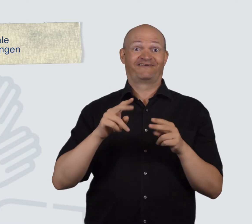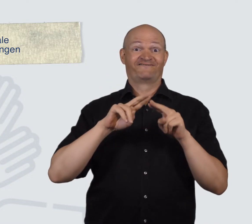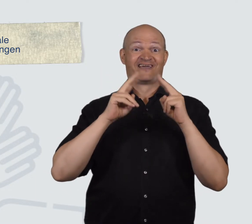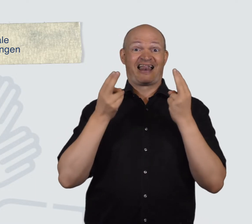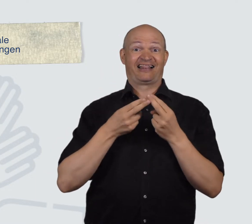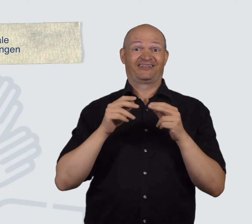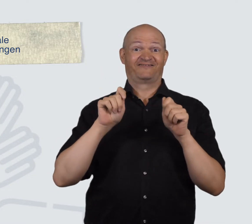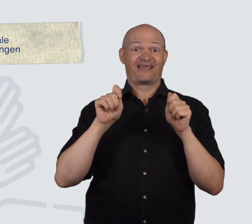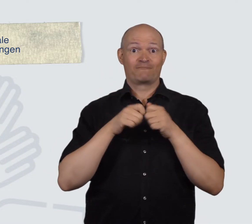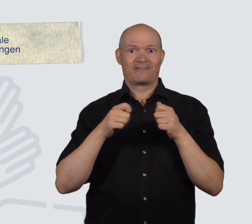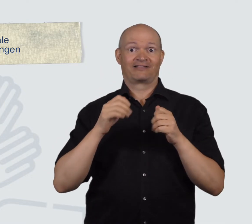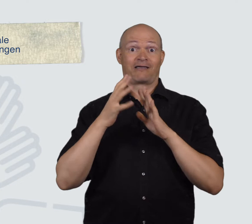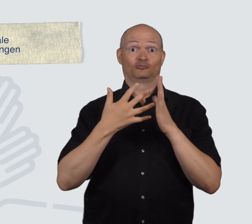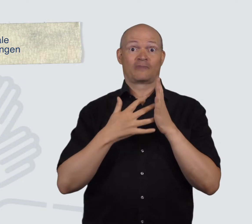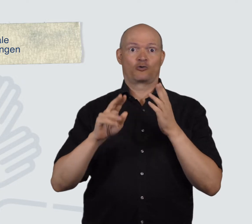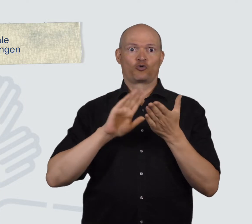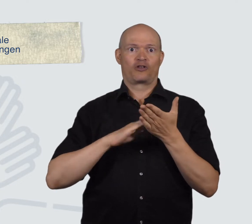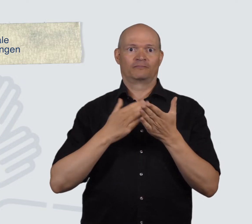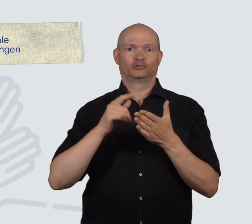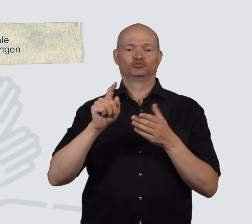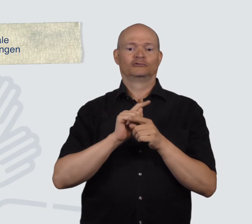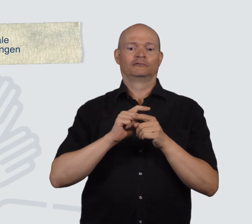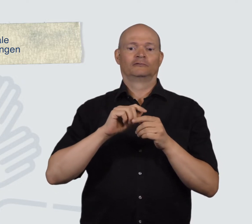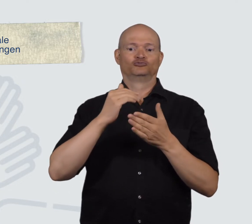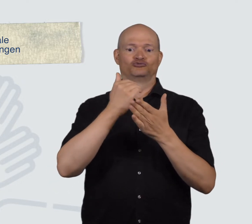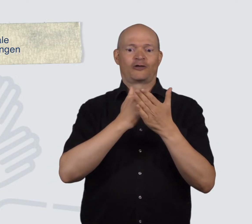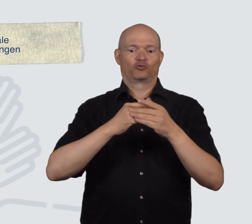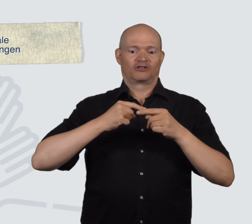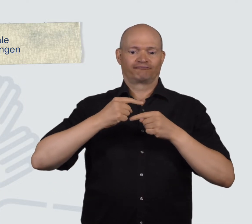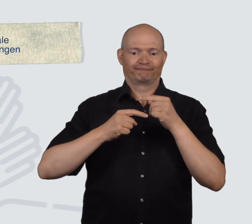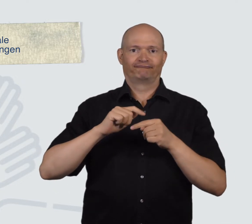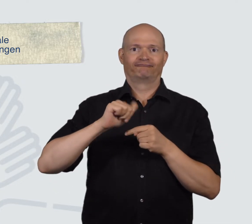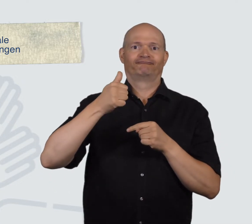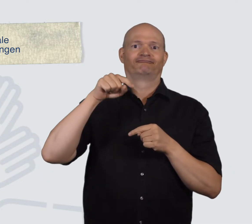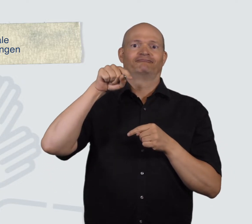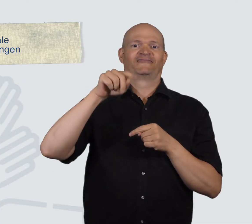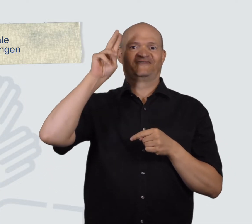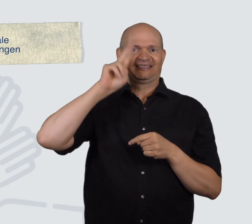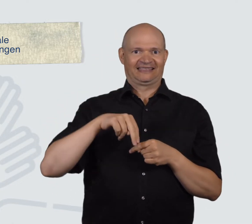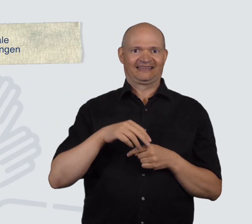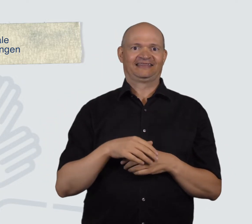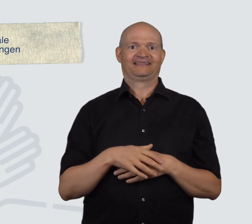The World Association of Sign Language Interpreters developed their statues in Vienna.